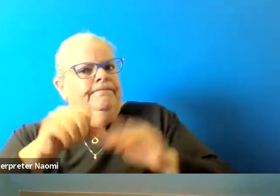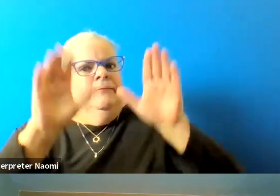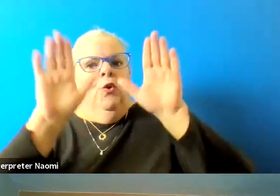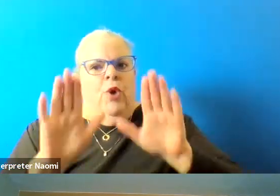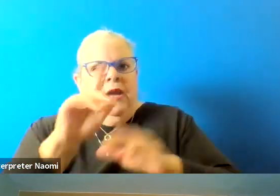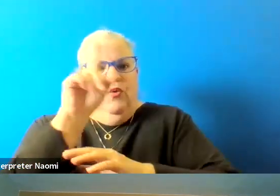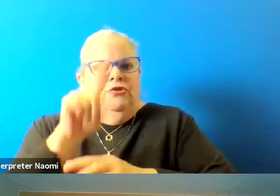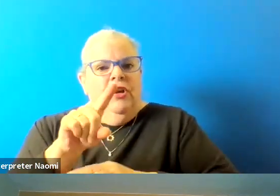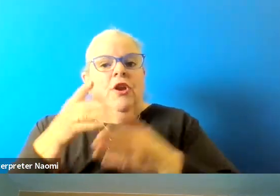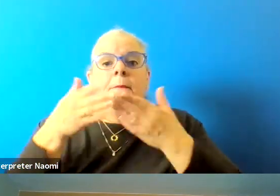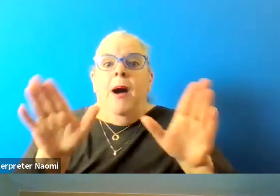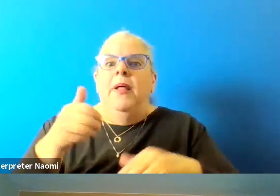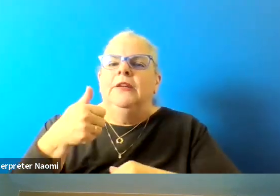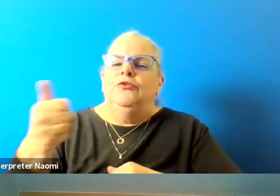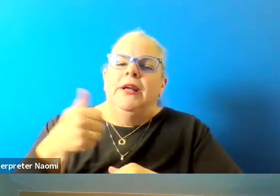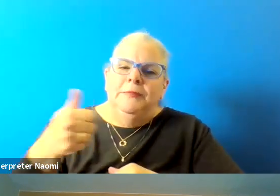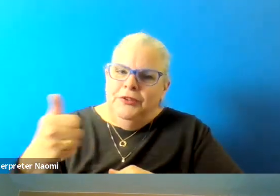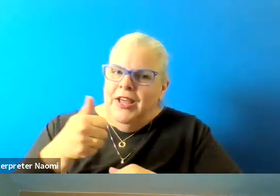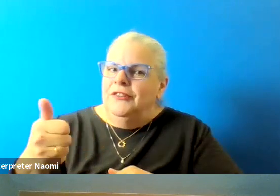Public transportation is incredibly tricky.